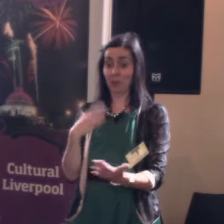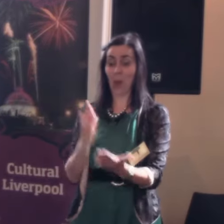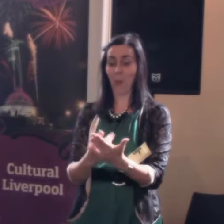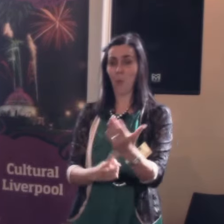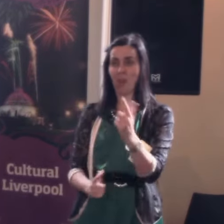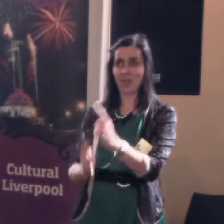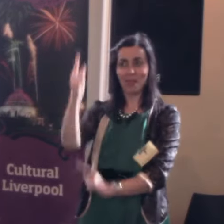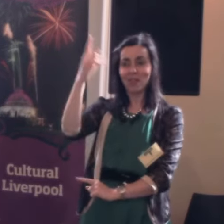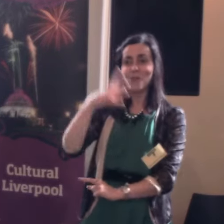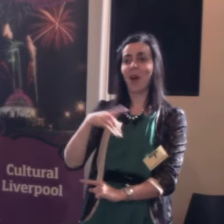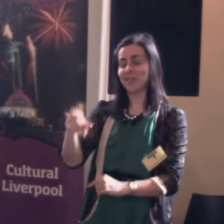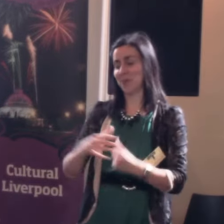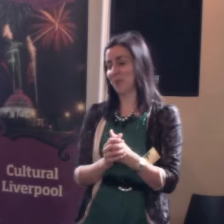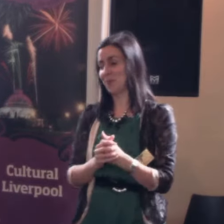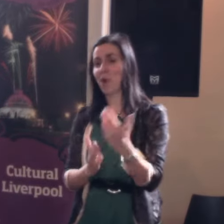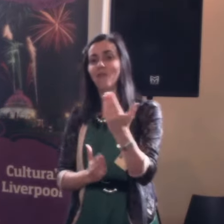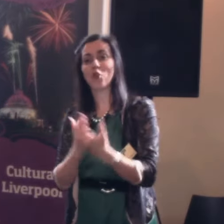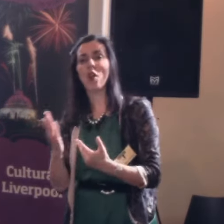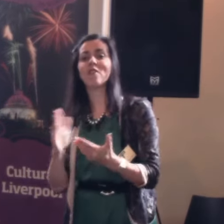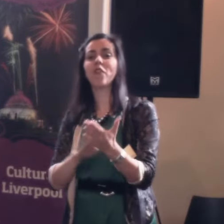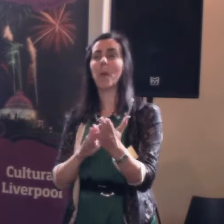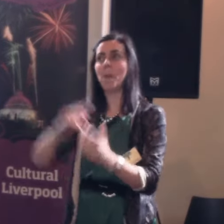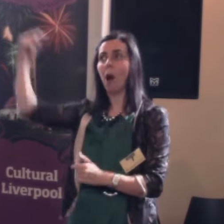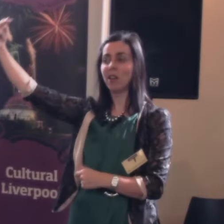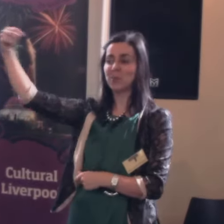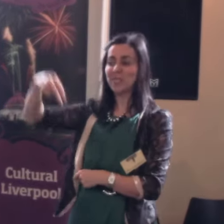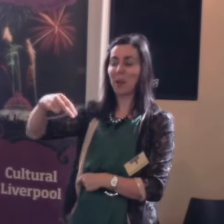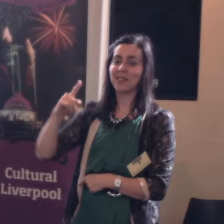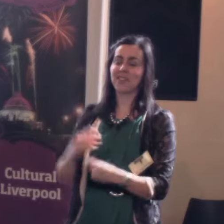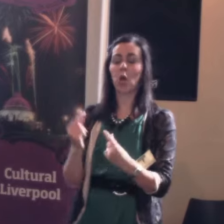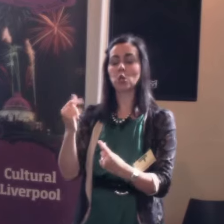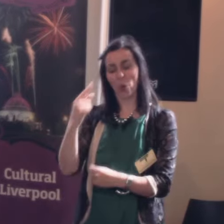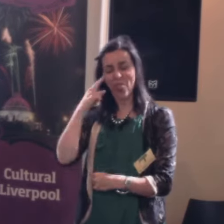and we'll have the view of disability from a martian perspective in the not too distant